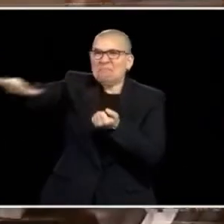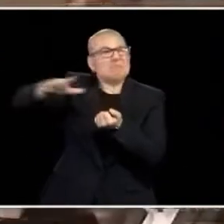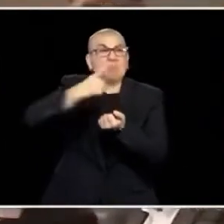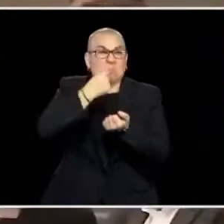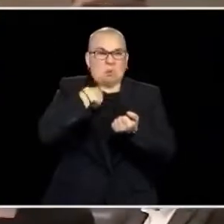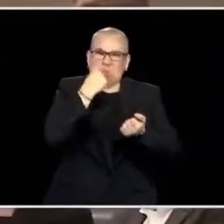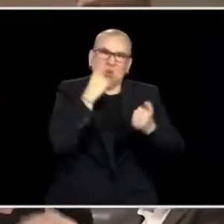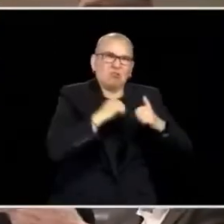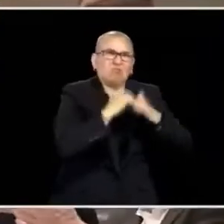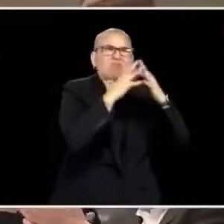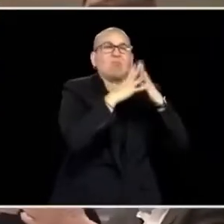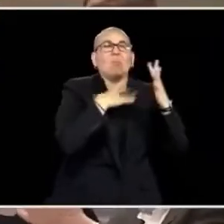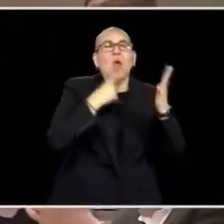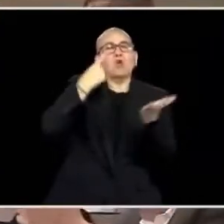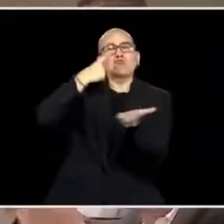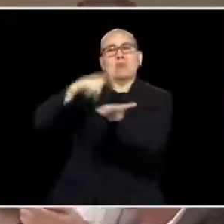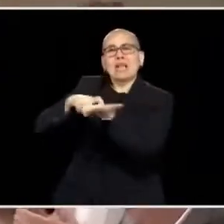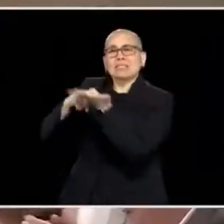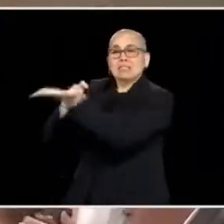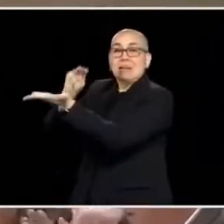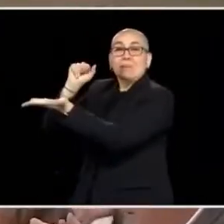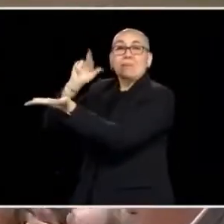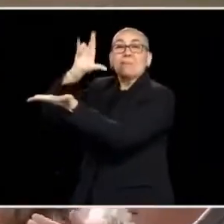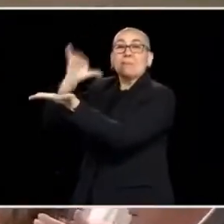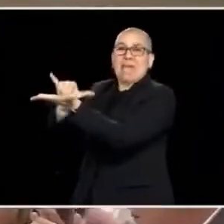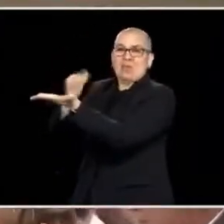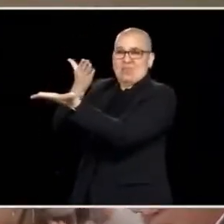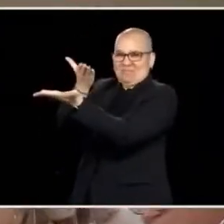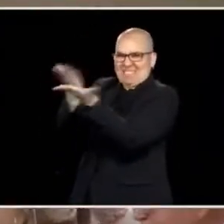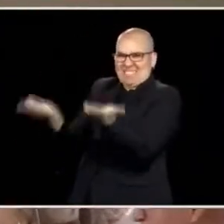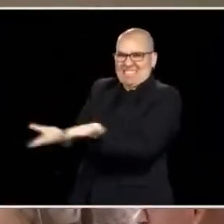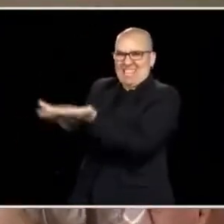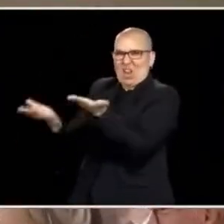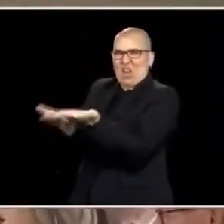BEFORE. MAYOR HUNTLEY IS WITH US TONIGHT AND I WOULD LIKE TO SAY THANK YOU FOR THAT LEADERSHIP.